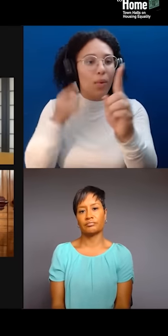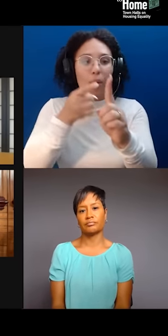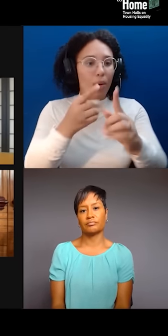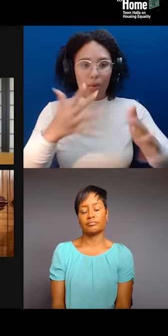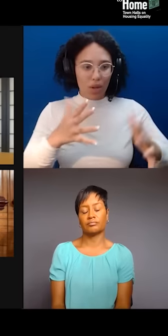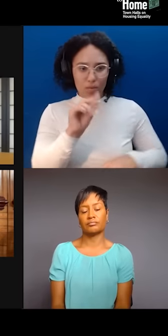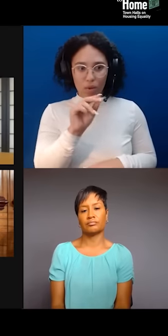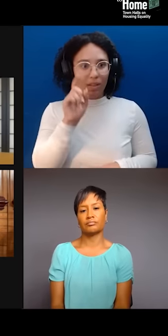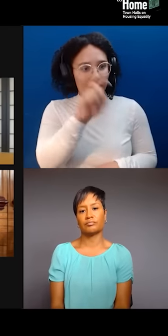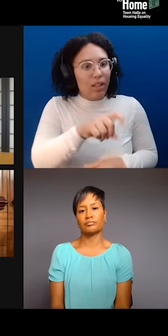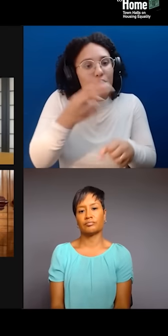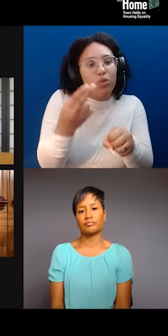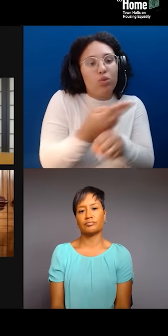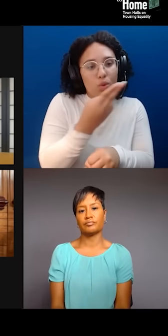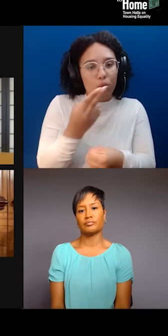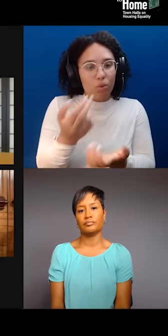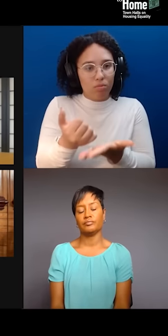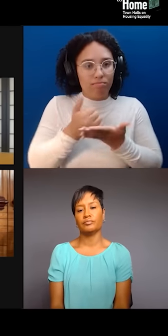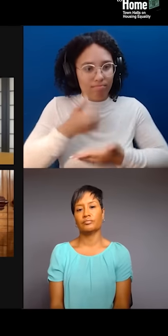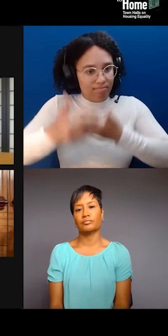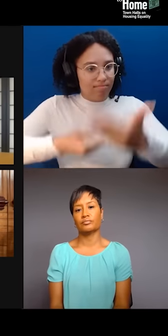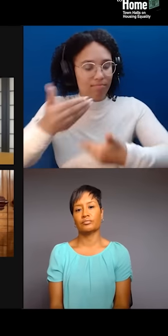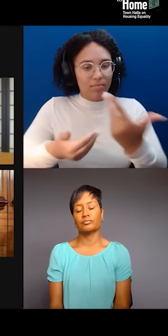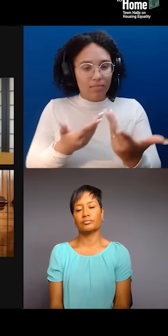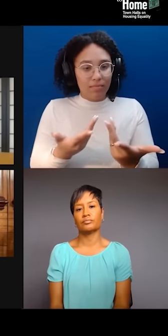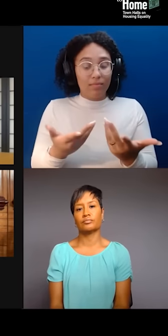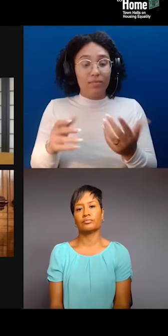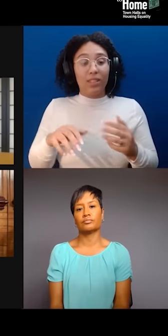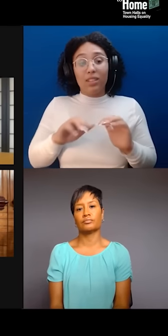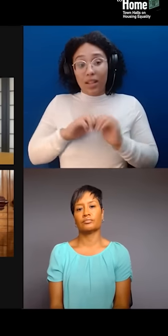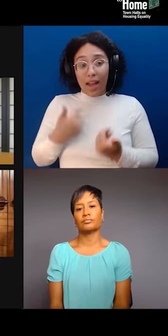is to make sure we keep ourselves in check. Why are we doing this work? Who are we here to serve?